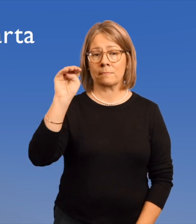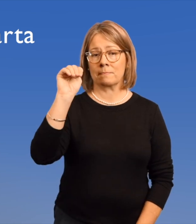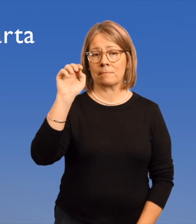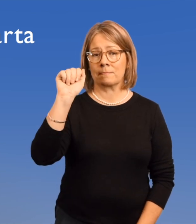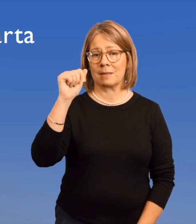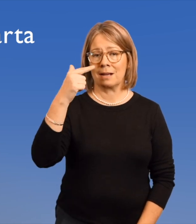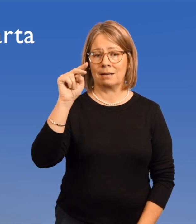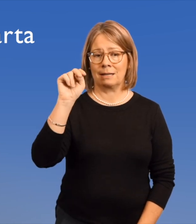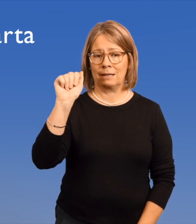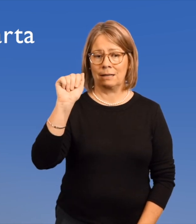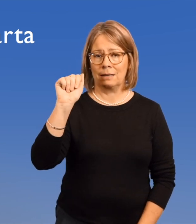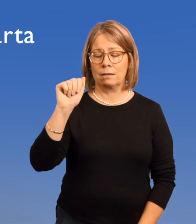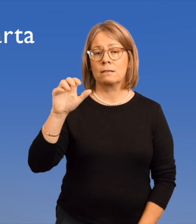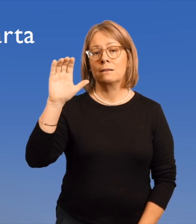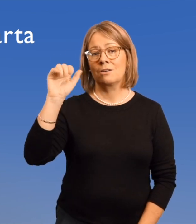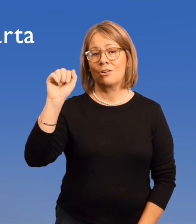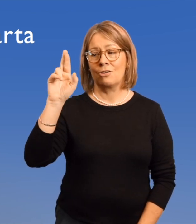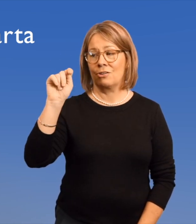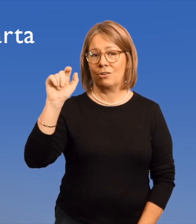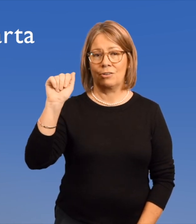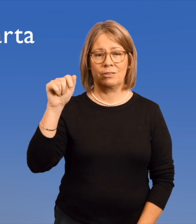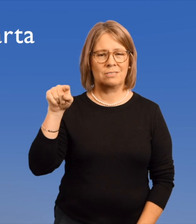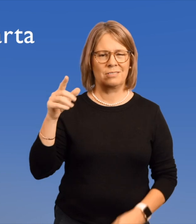Magna -- Carta.